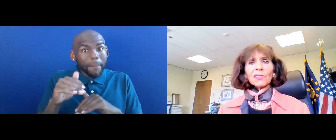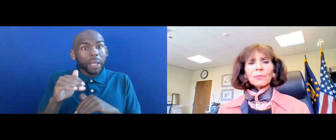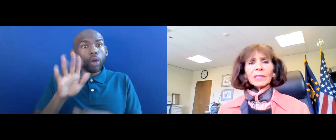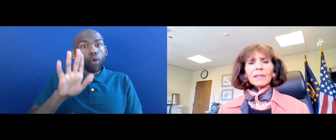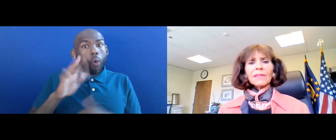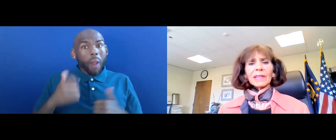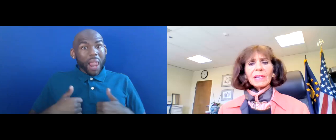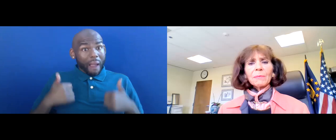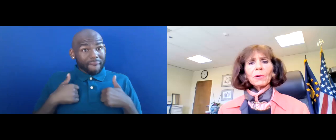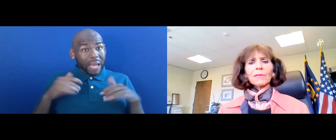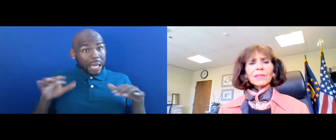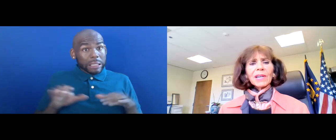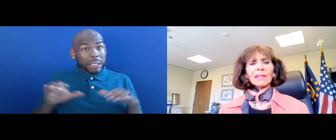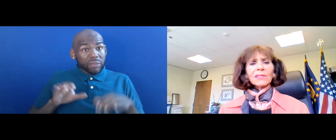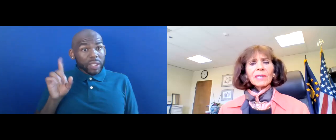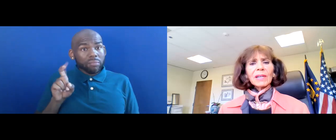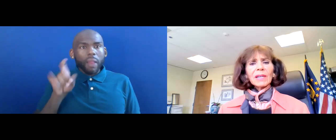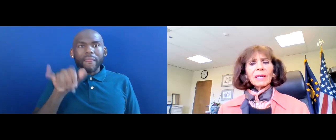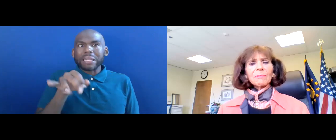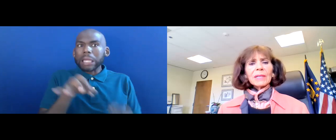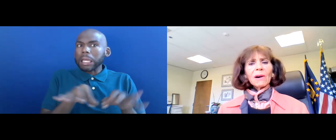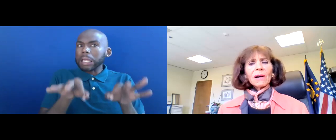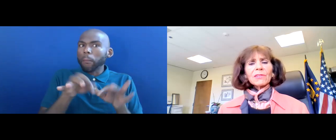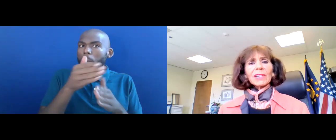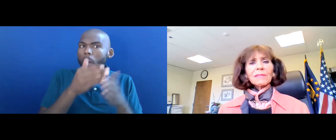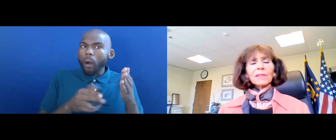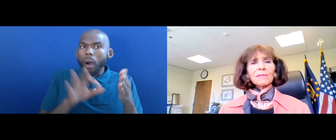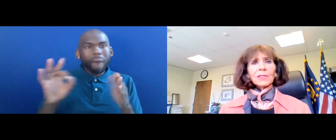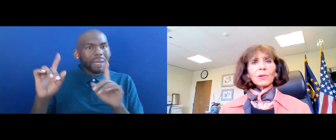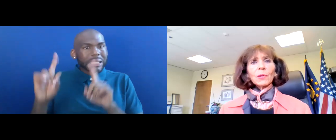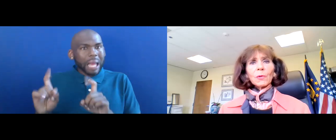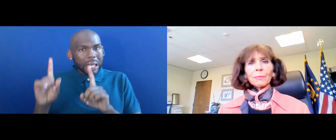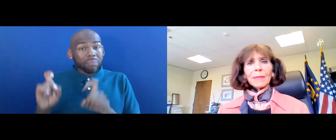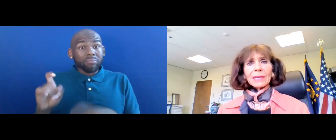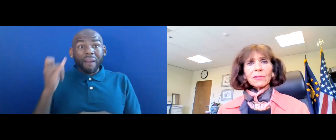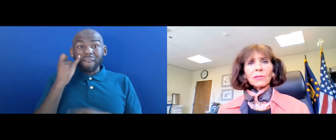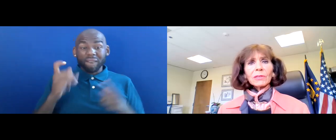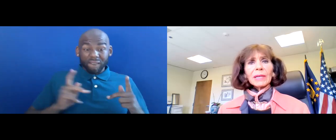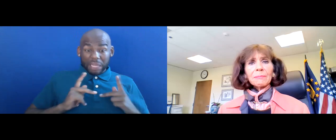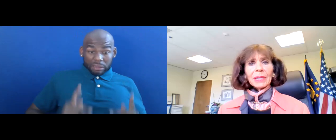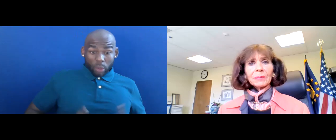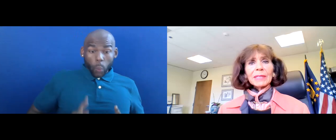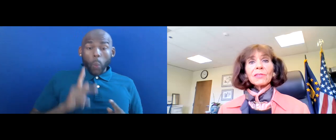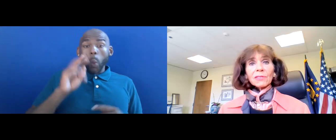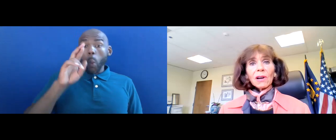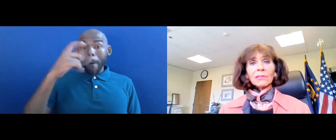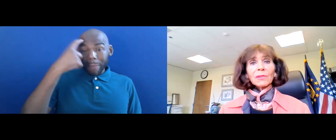THIS IS REALLY THE KEY PART OF THE TEST. BECAUSE IF THE PHYSICAL OR MENTAL IMPAIRMENT DOES NOT